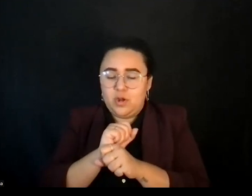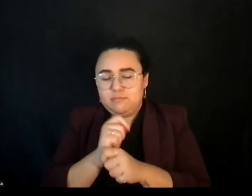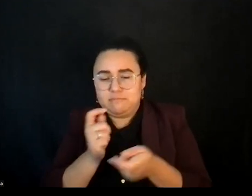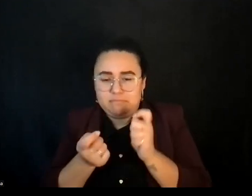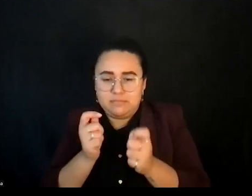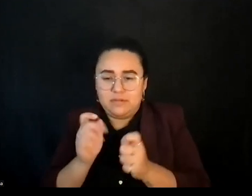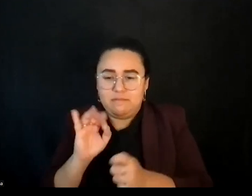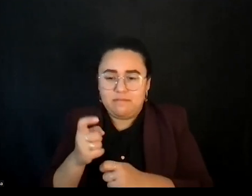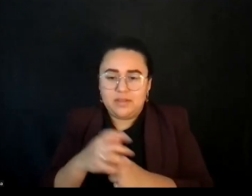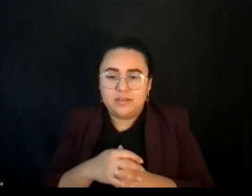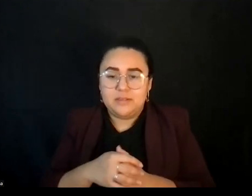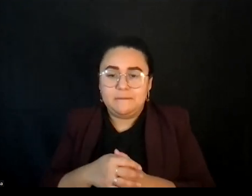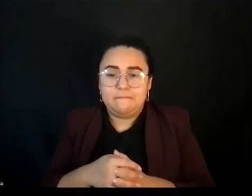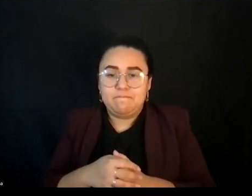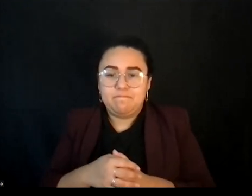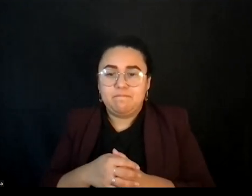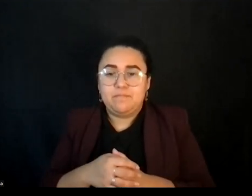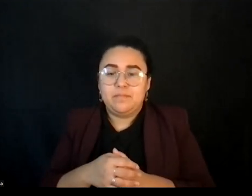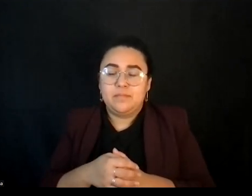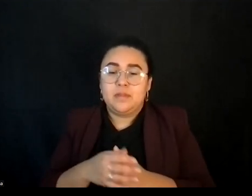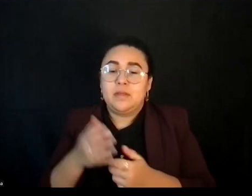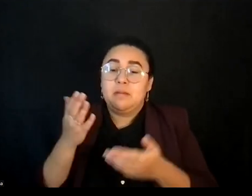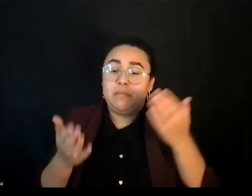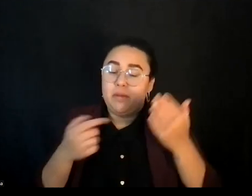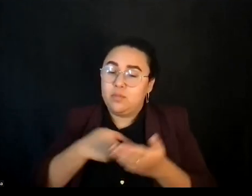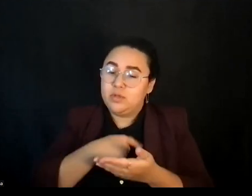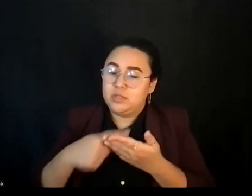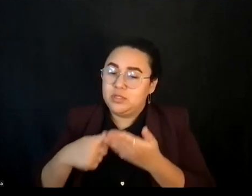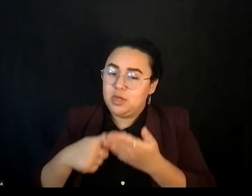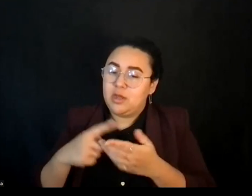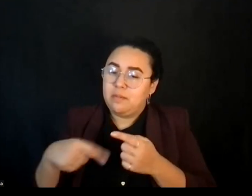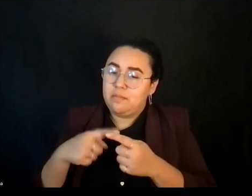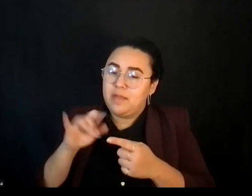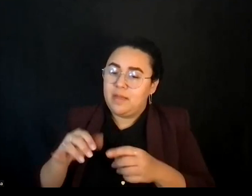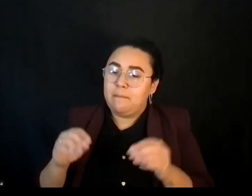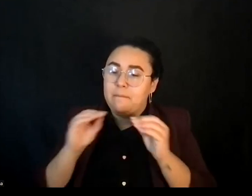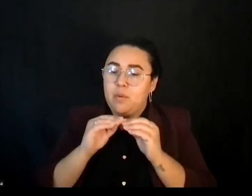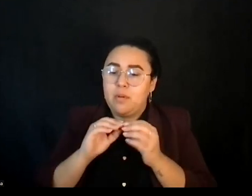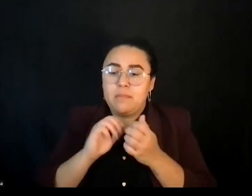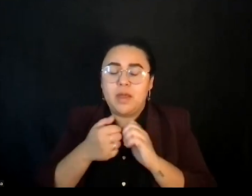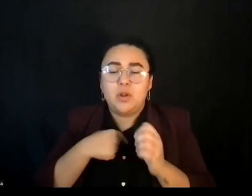We talk about how do we actually work with people on the ground, not just in terms of